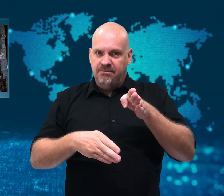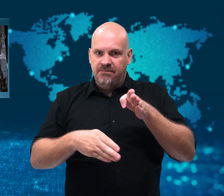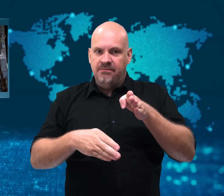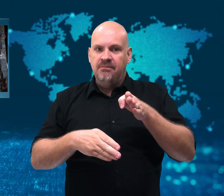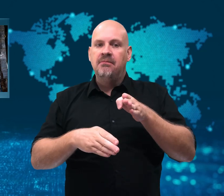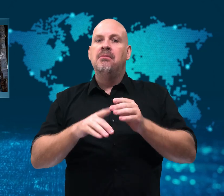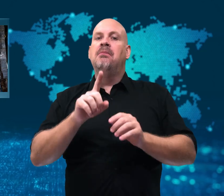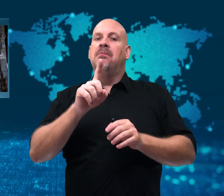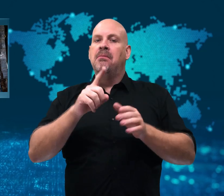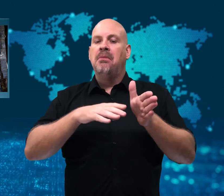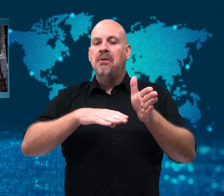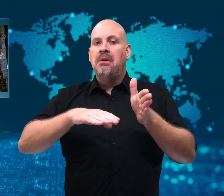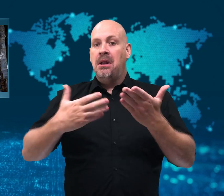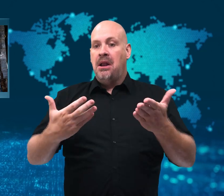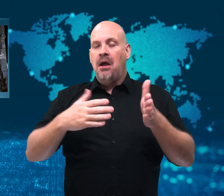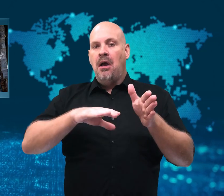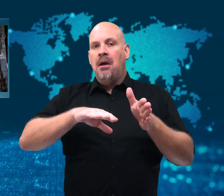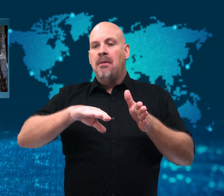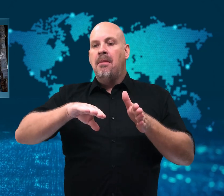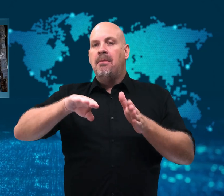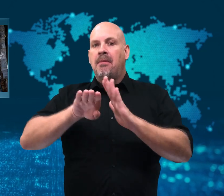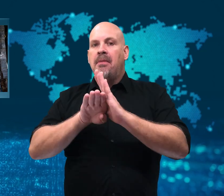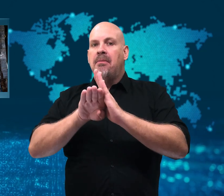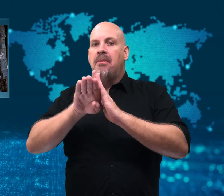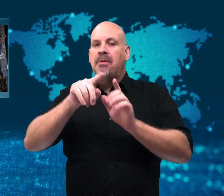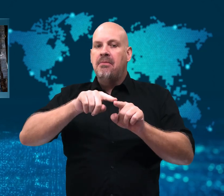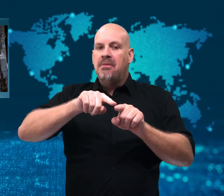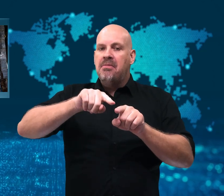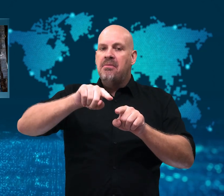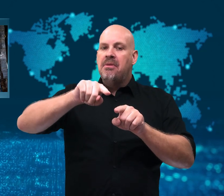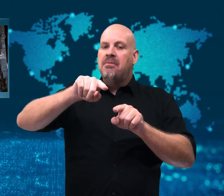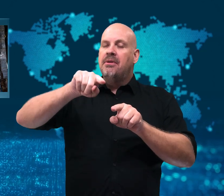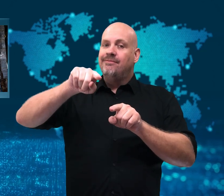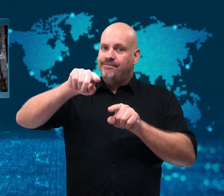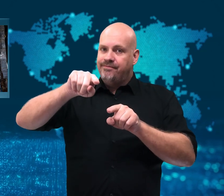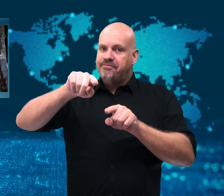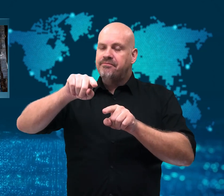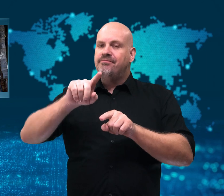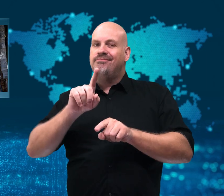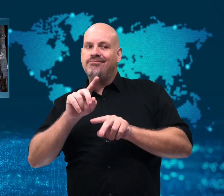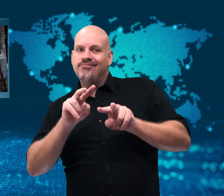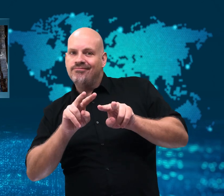Though it has recovered from that fall,